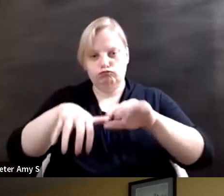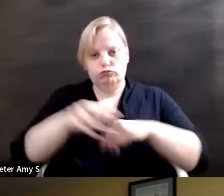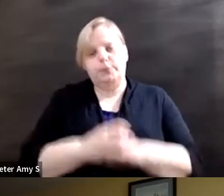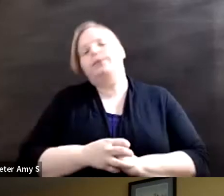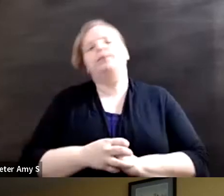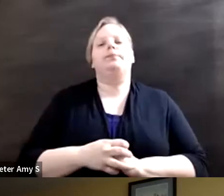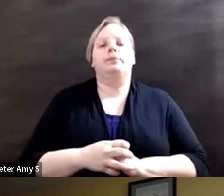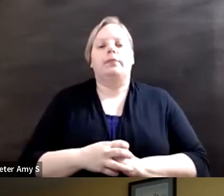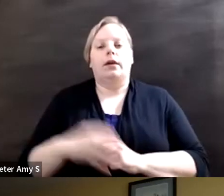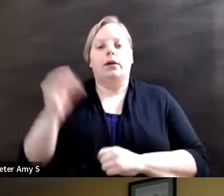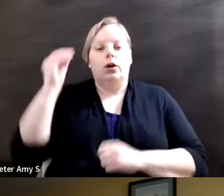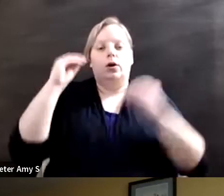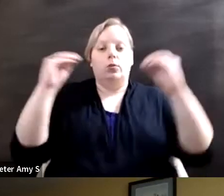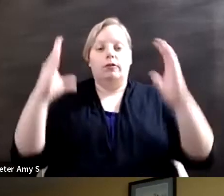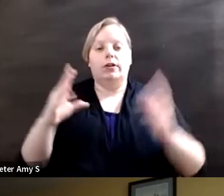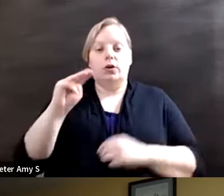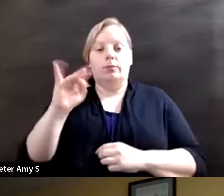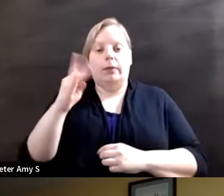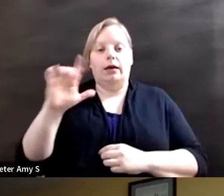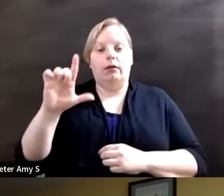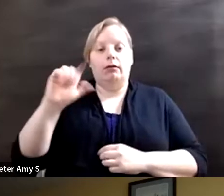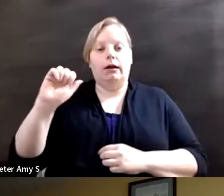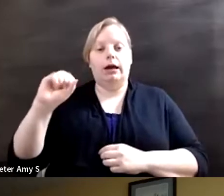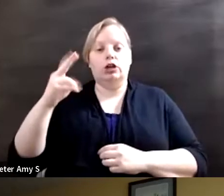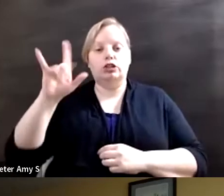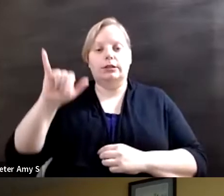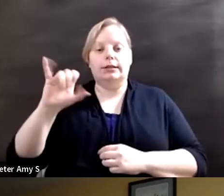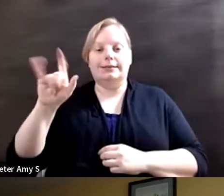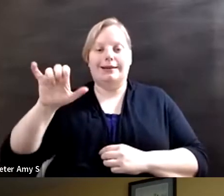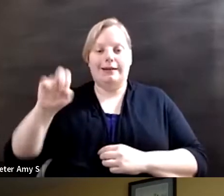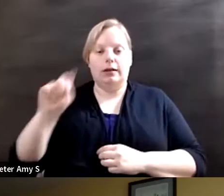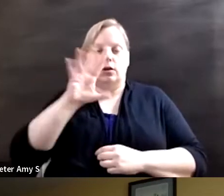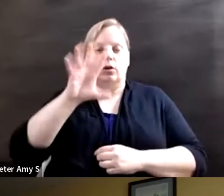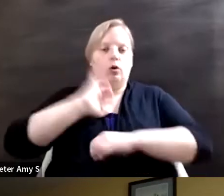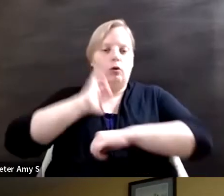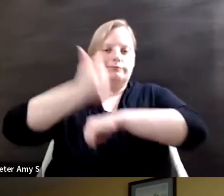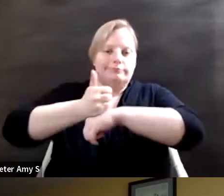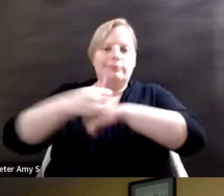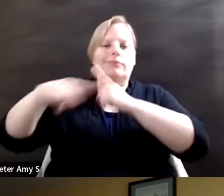Professor Michael Ashley Stein is the Co-Founder and Executive Director of Harvard Law School